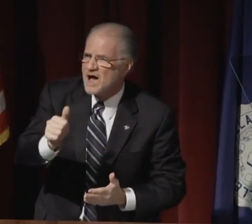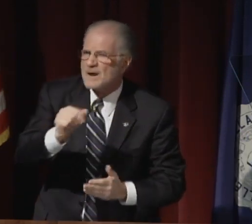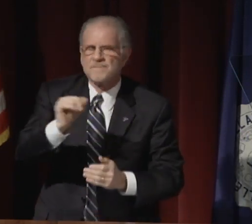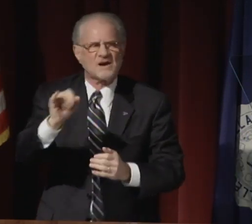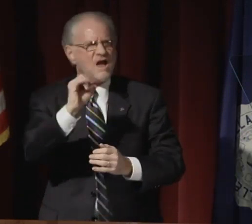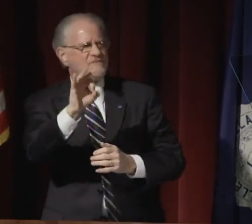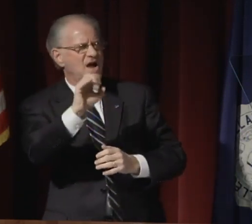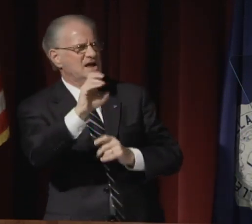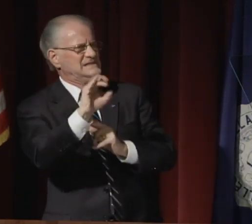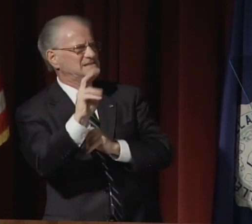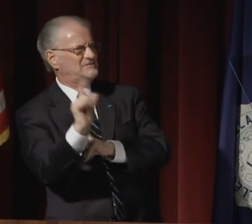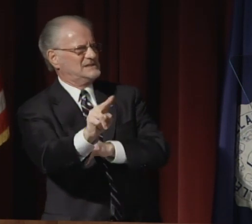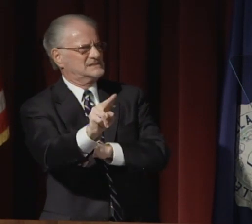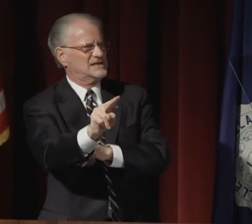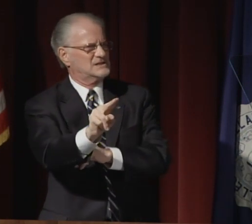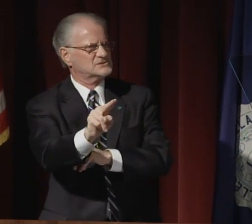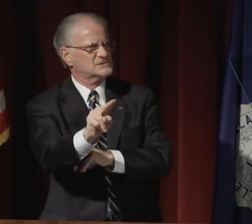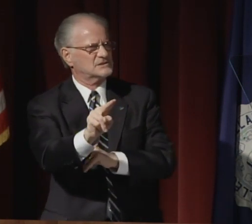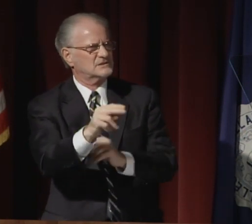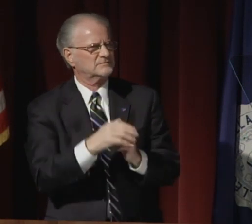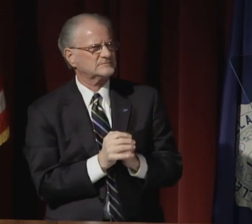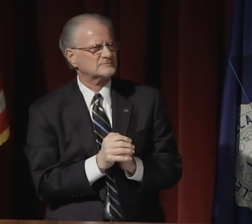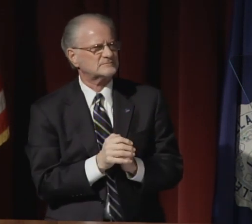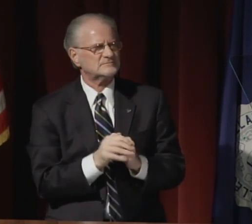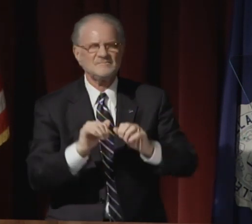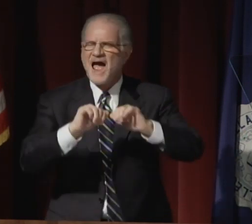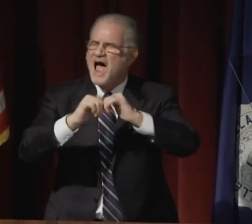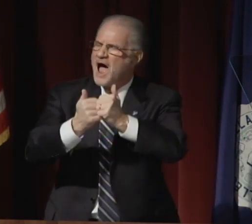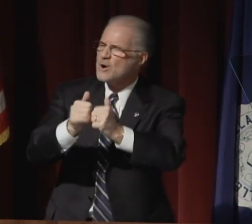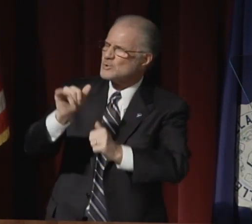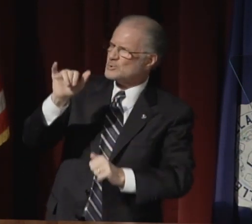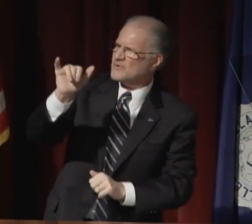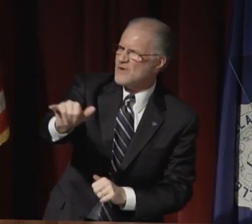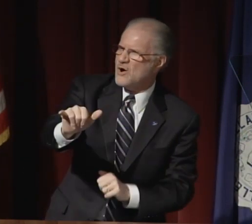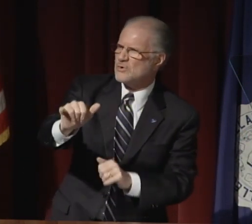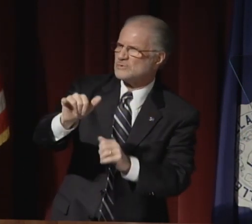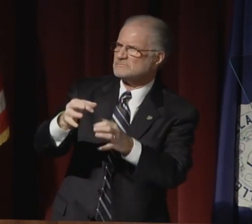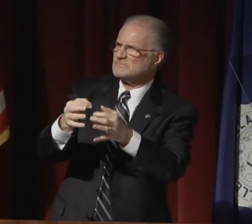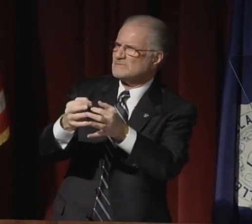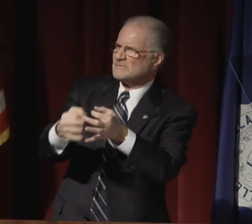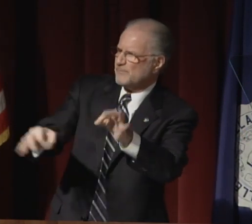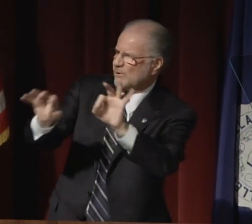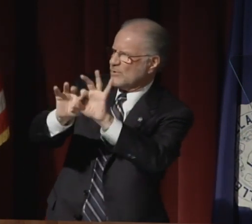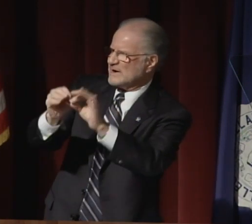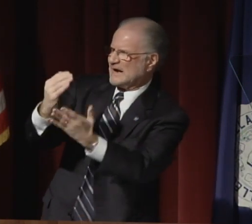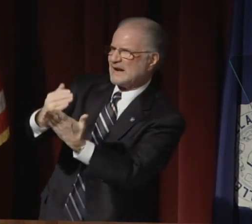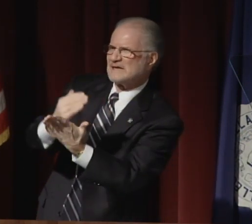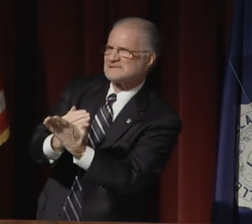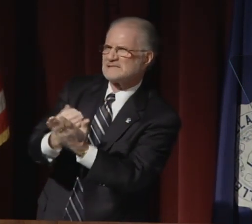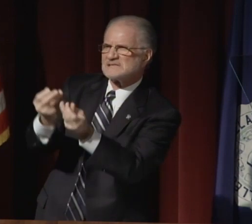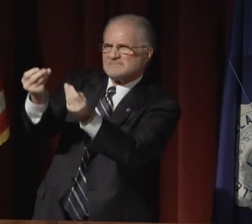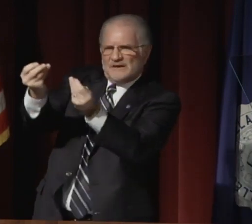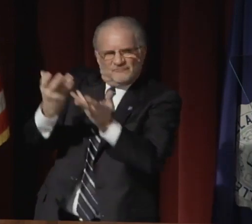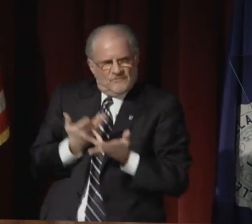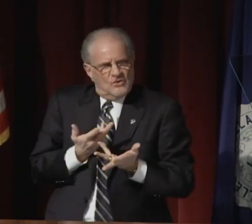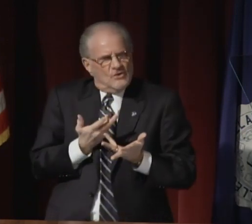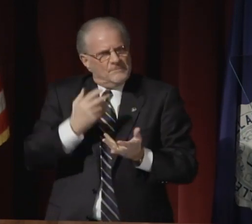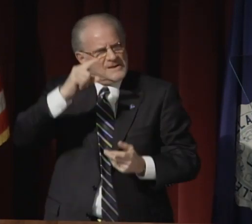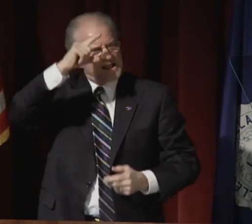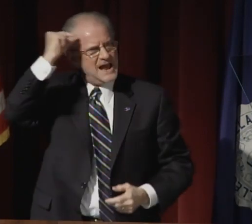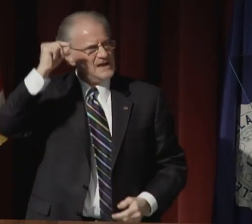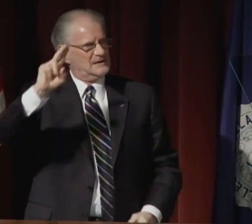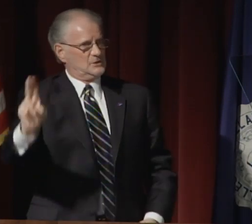perhaps not, of a civilization.